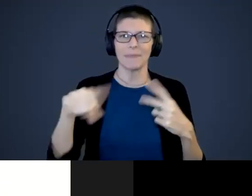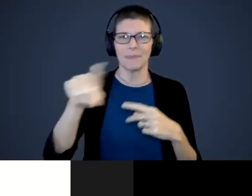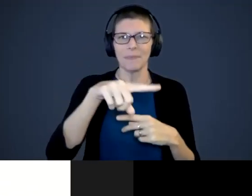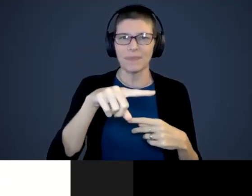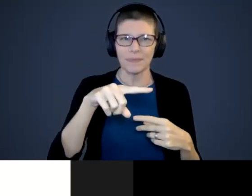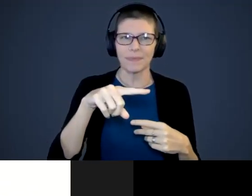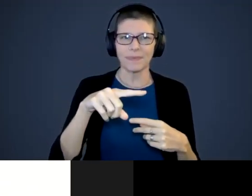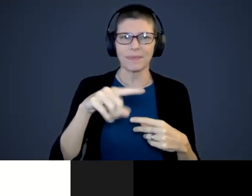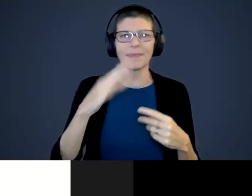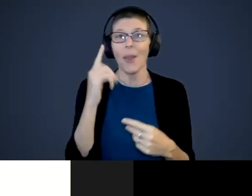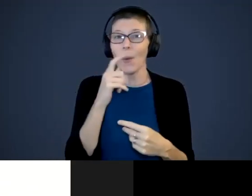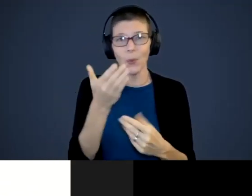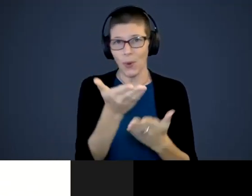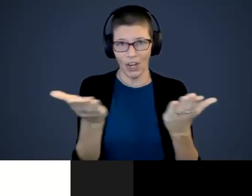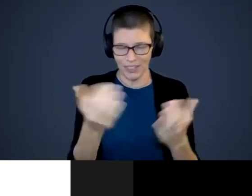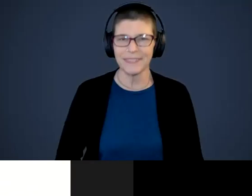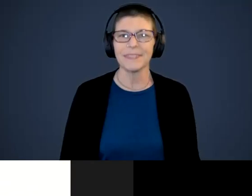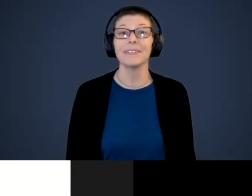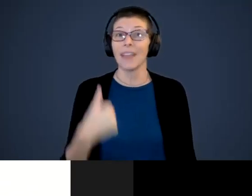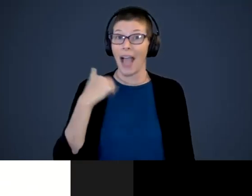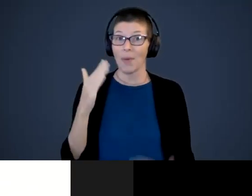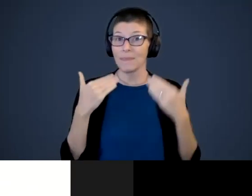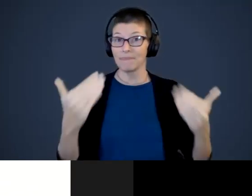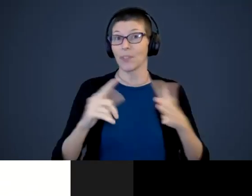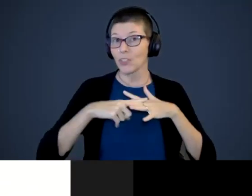know who you are. I am going to go ahead and get started. I am going to share my screen